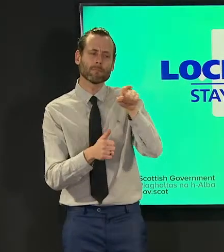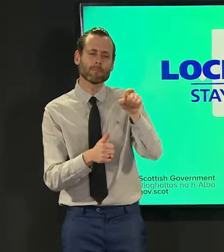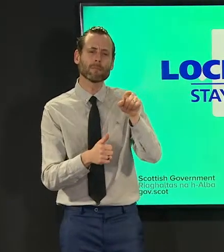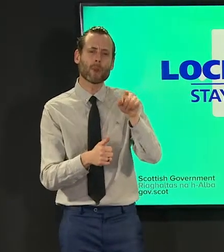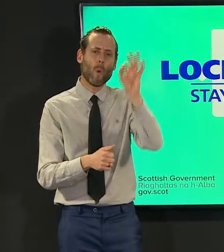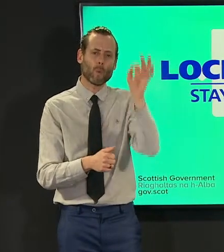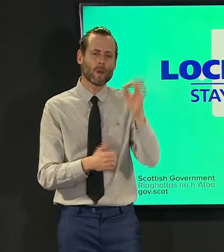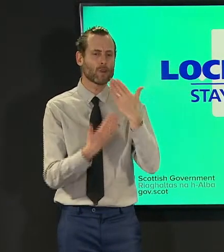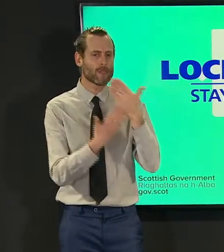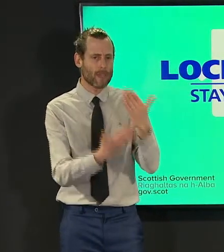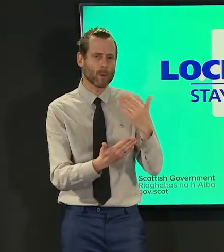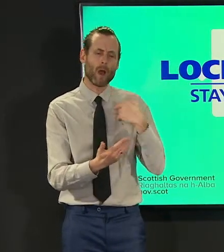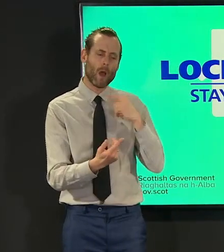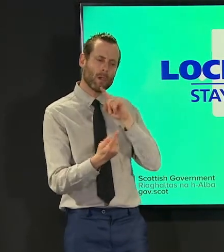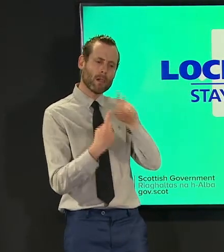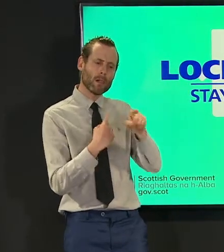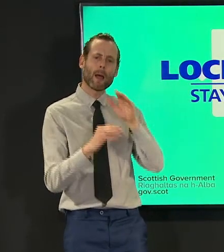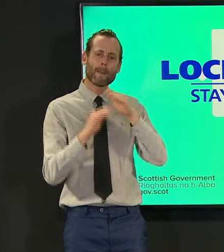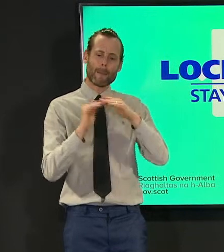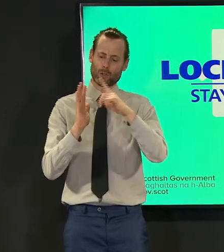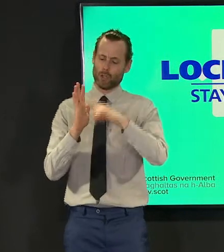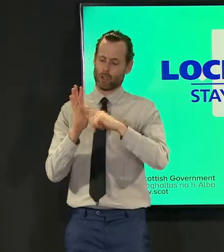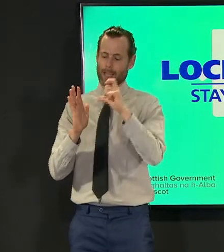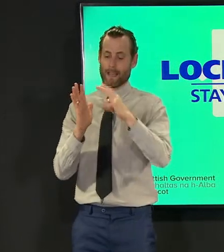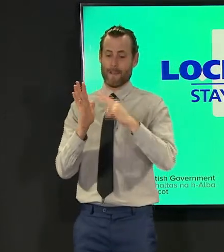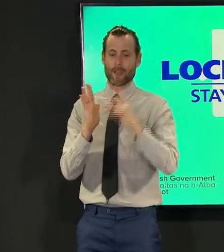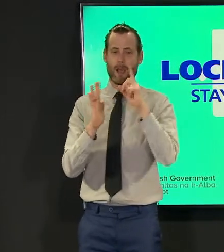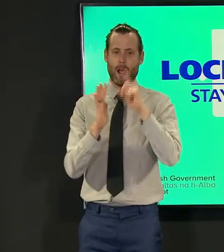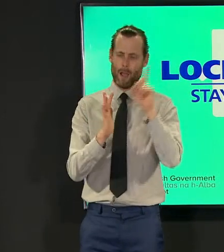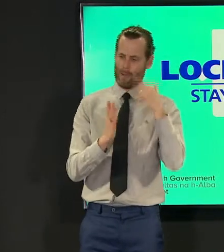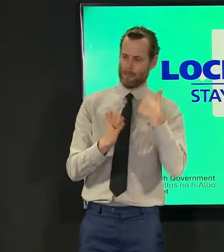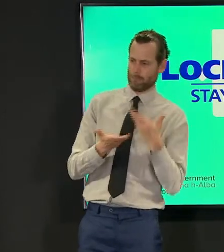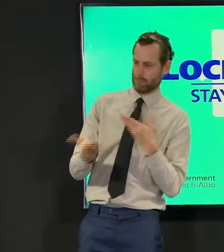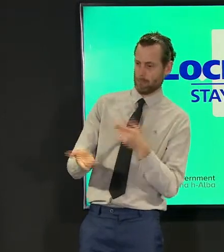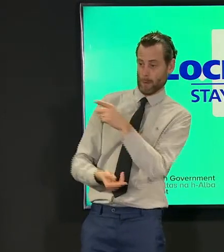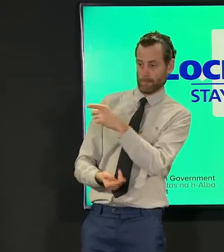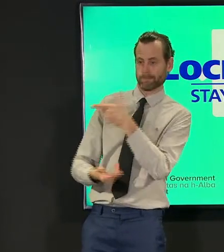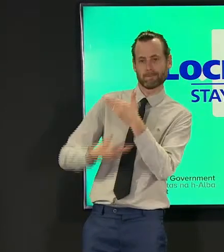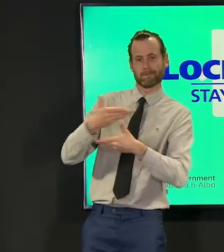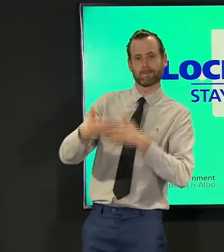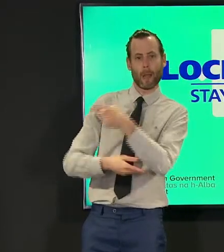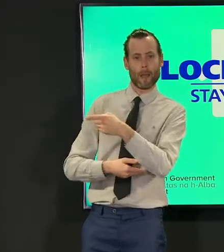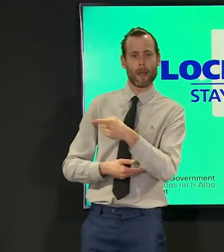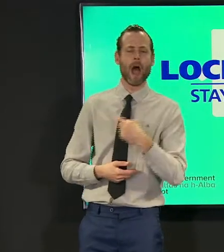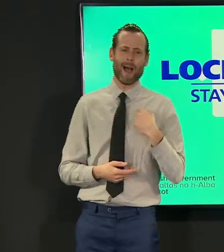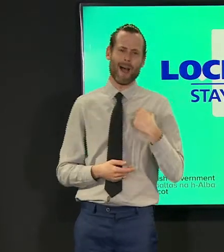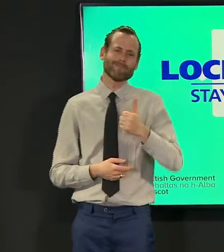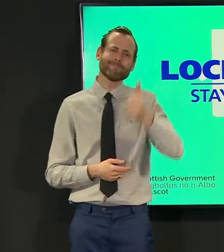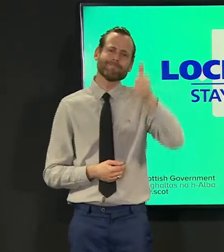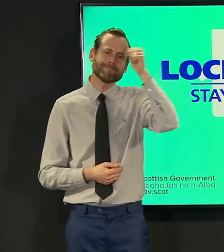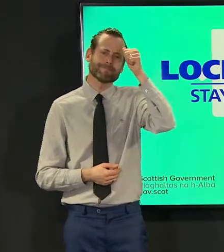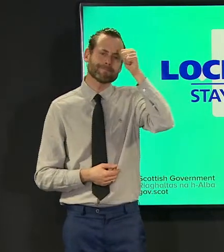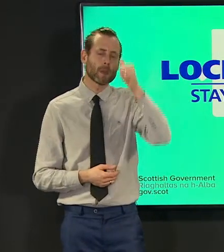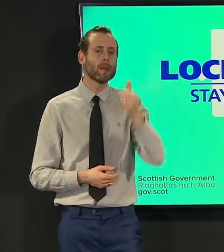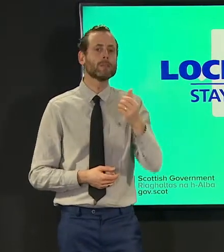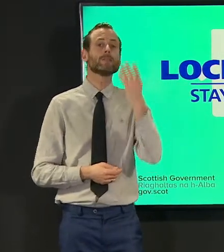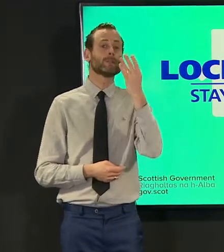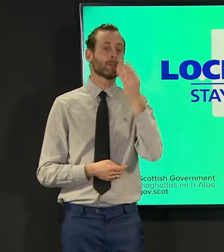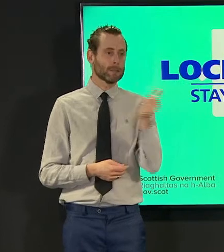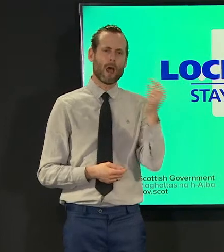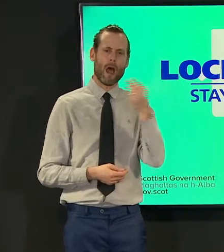i'll ask uh jason to say more on that i i understand uh why some of our professions and